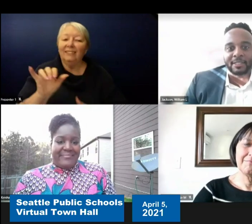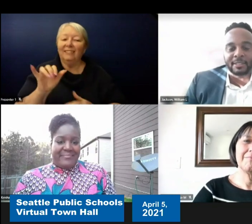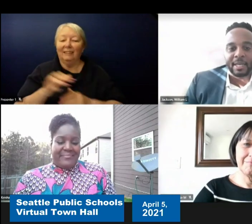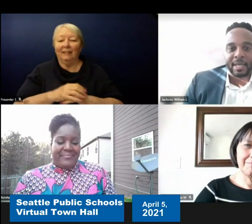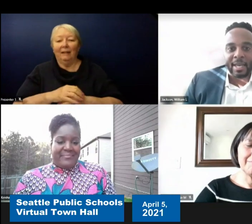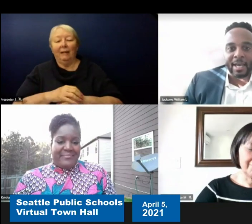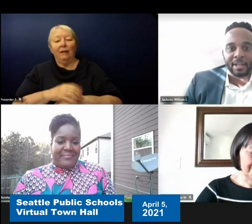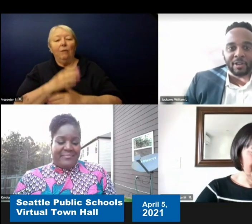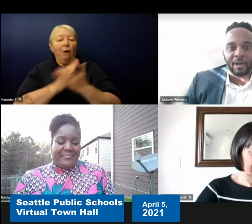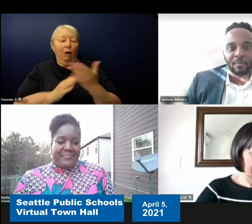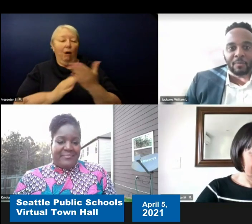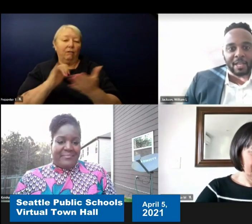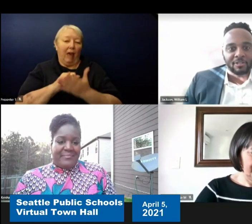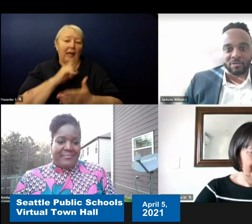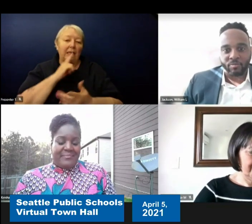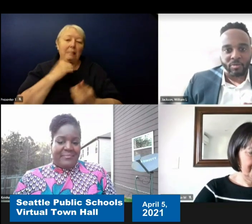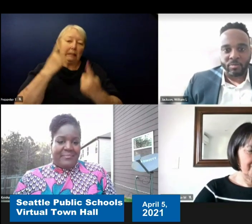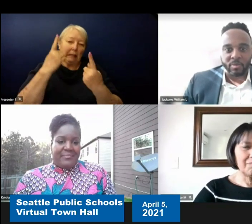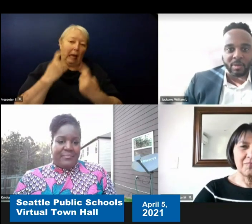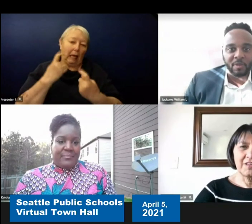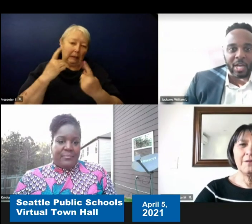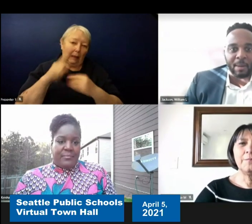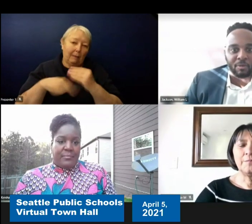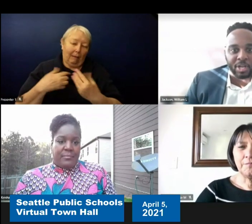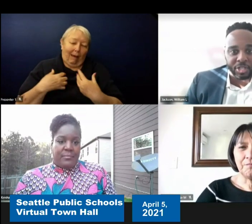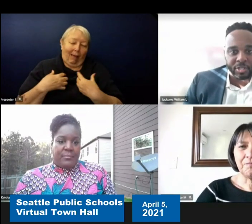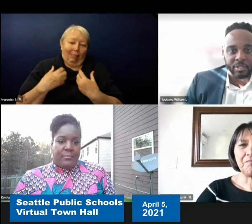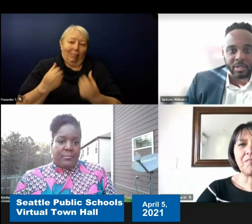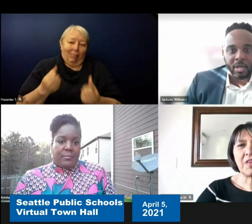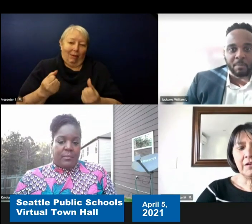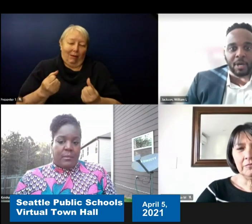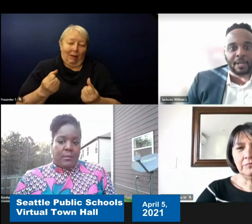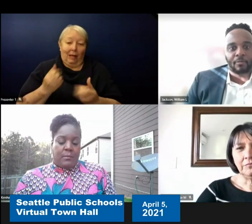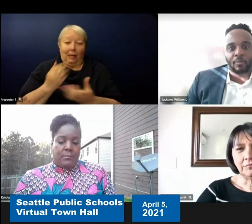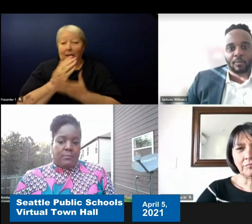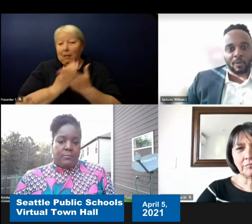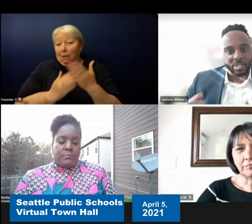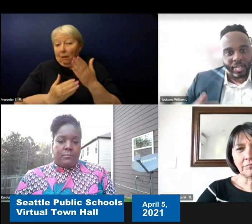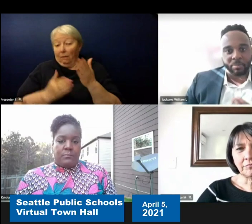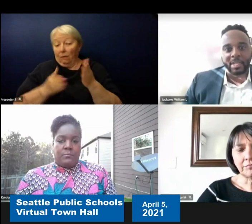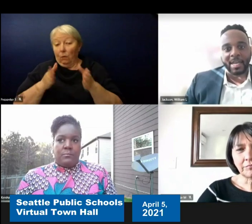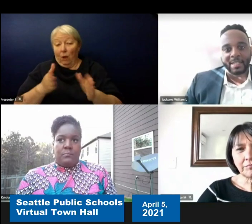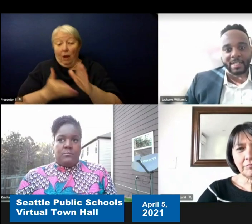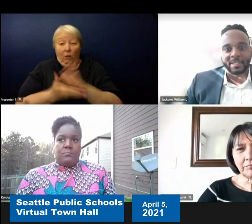and that's some of the operations. But once they complete the attestation